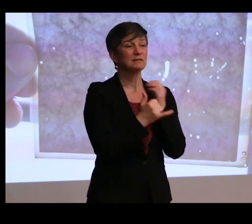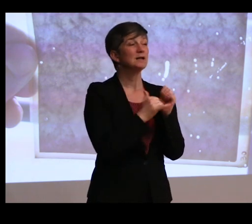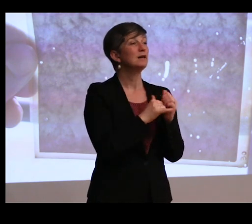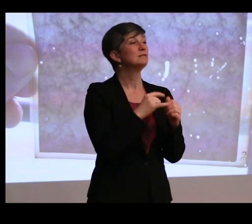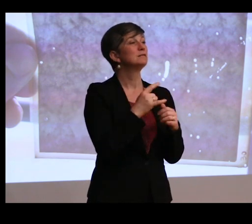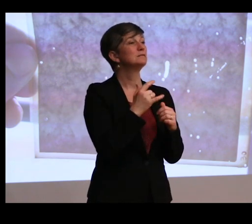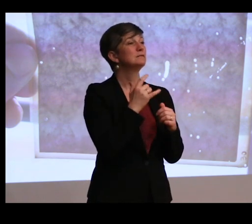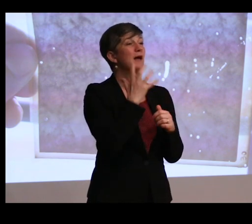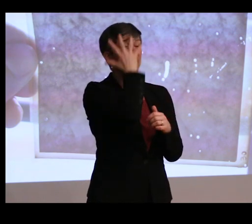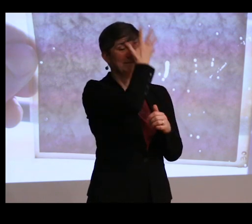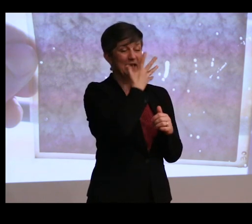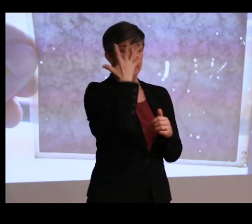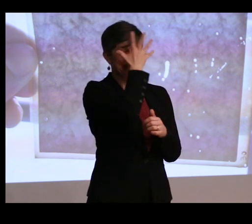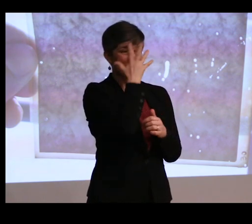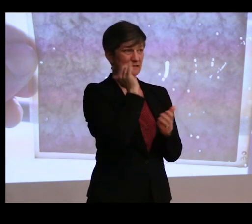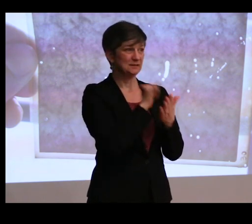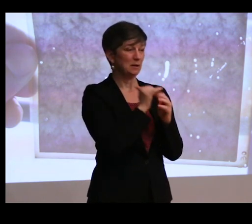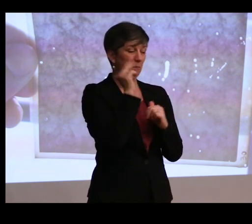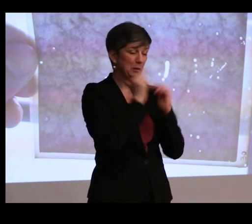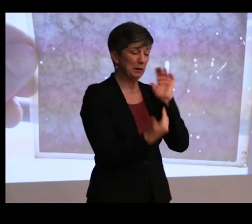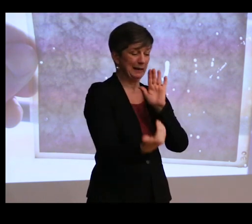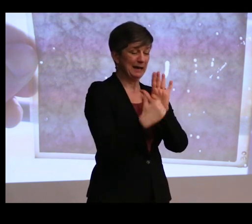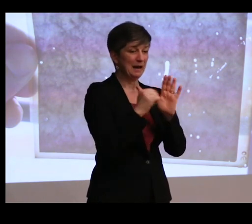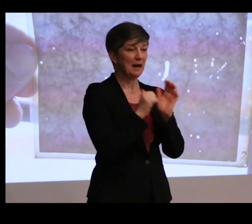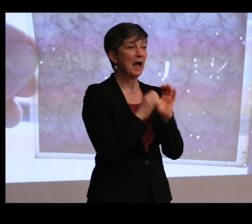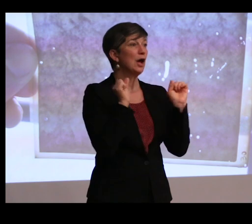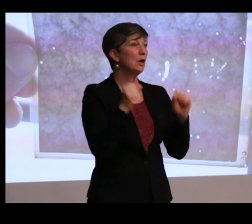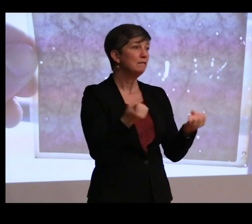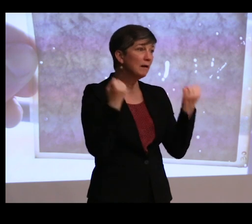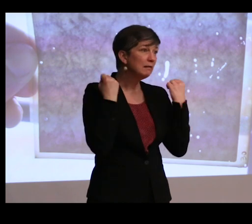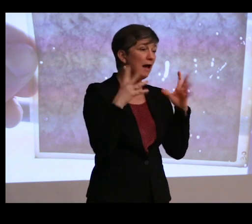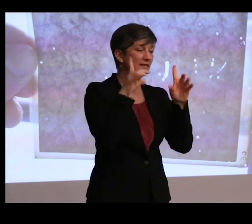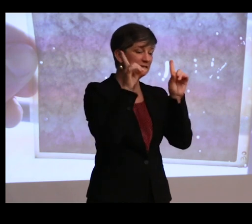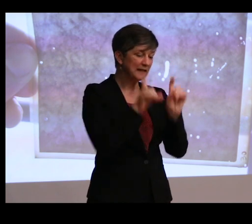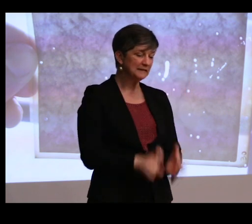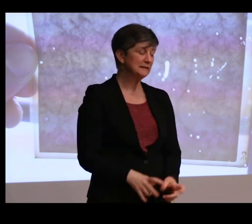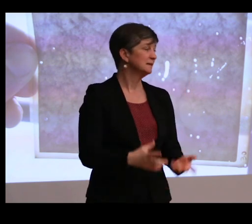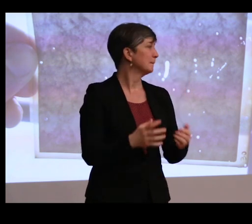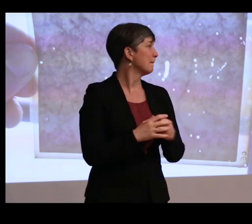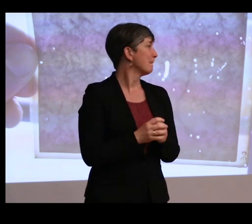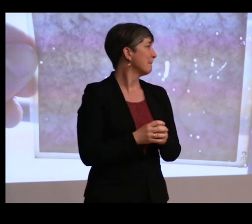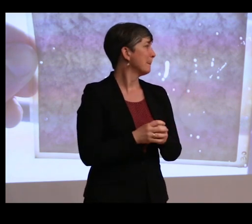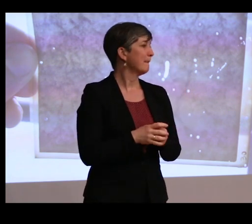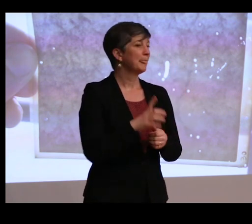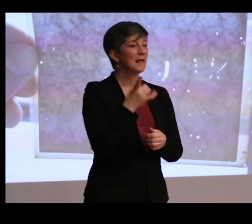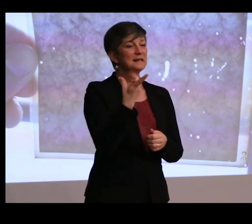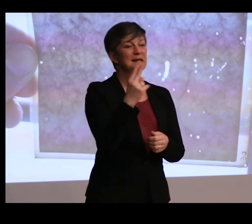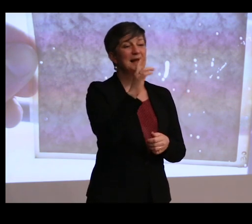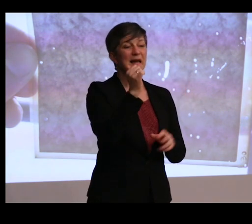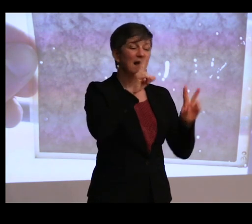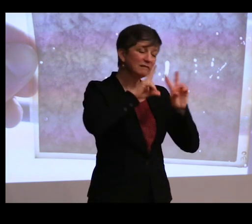the ancient faces of these people, I could have done all kinds of testing. We could have done DNA analysis.